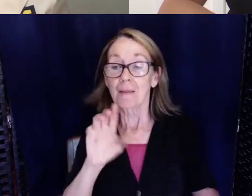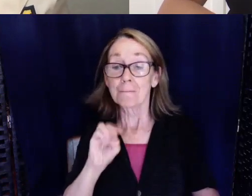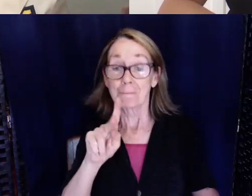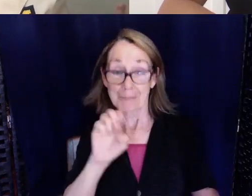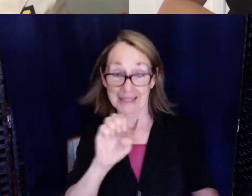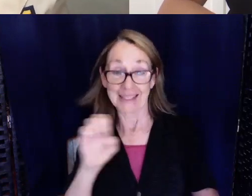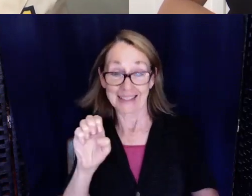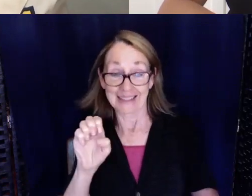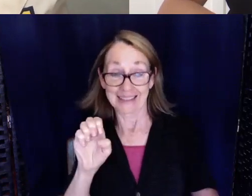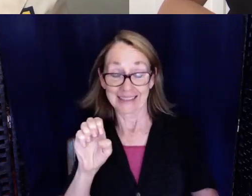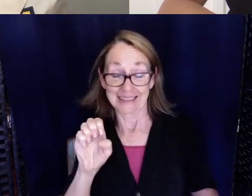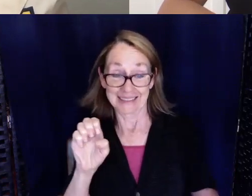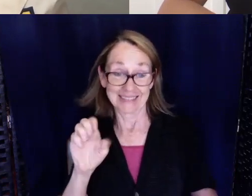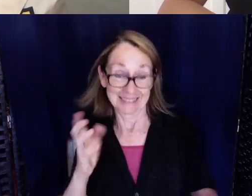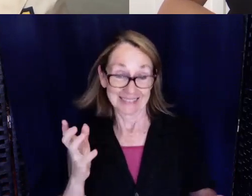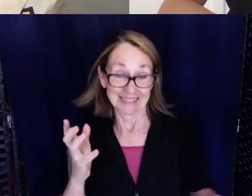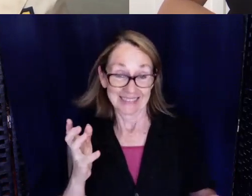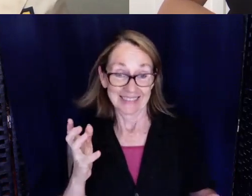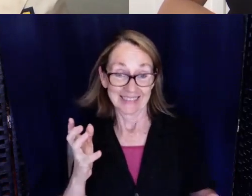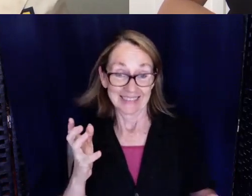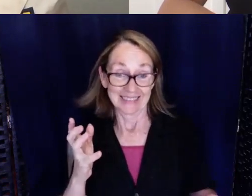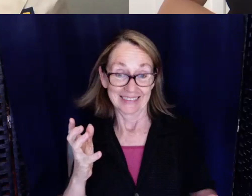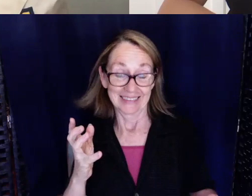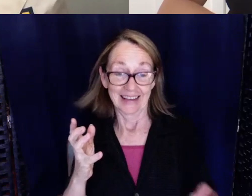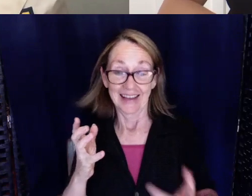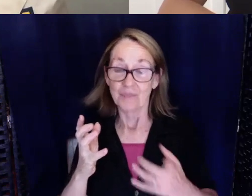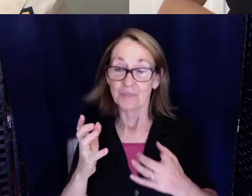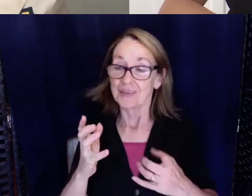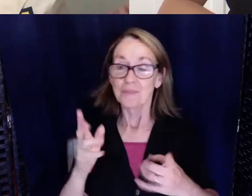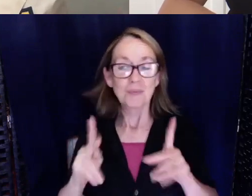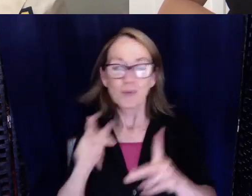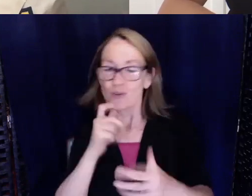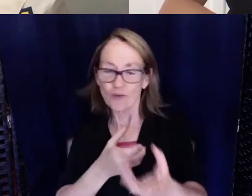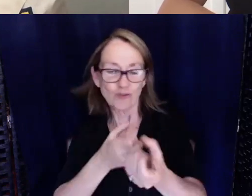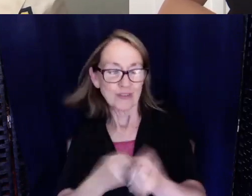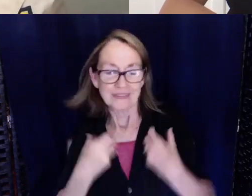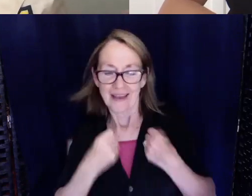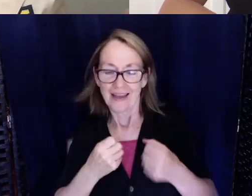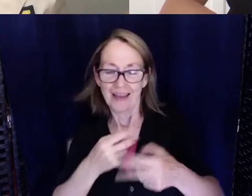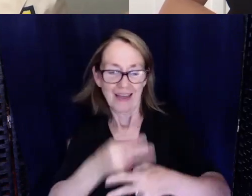they don't trust the healthcare system because of the communication barriers and